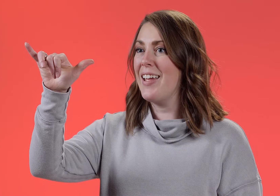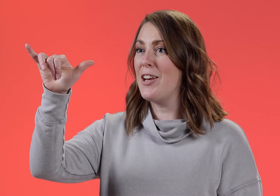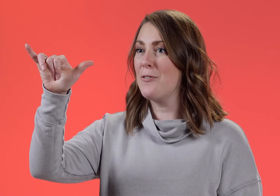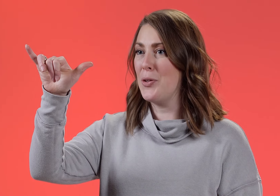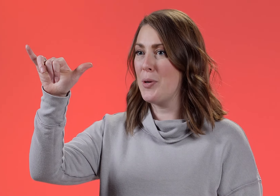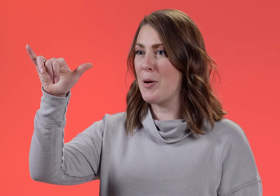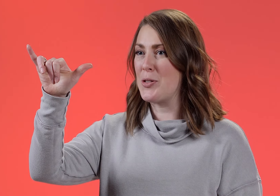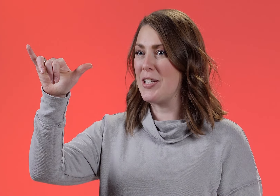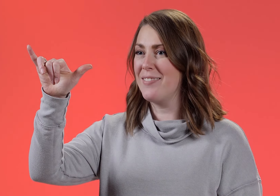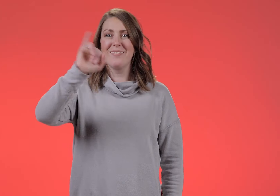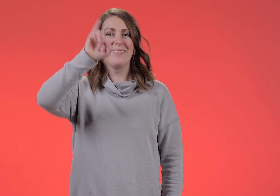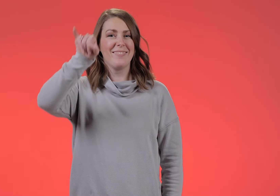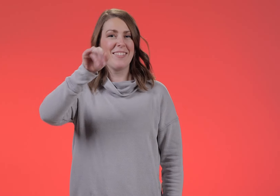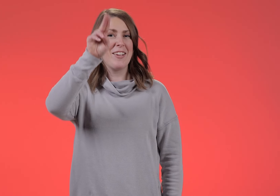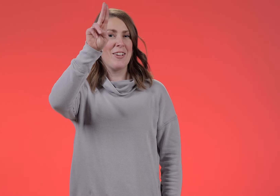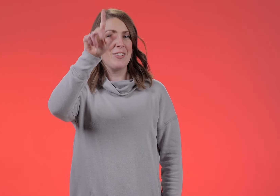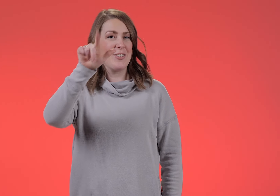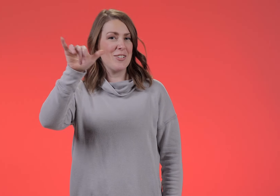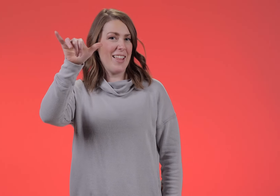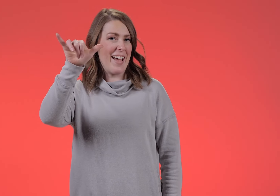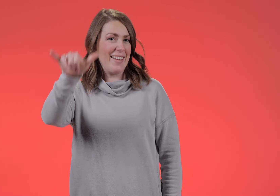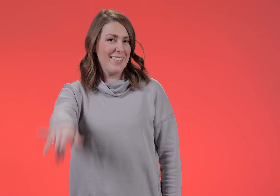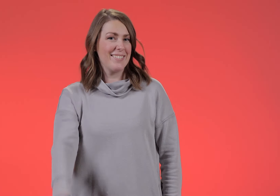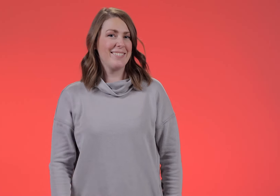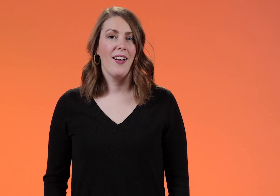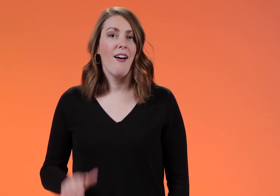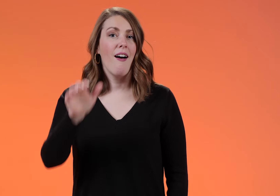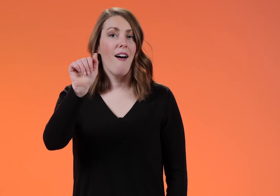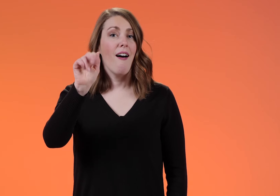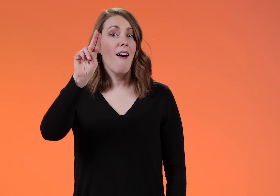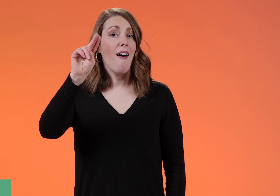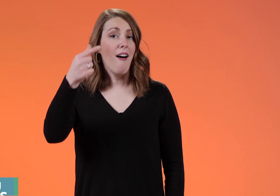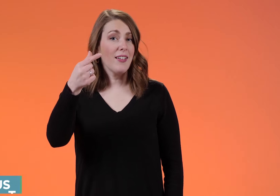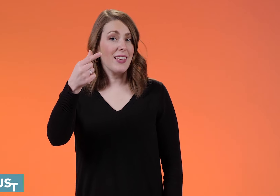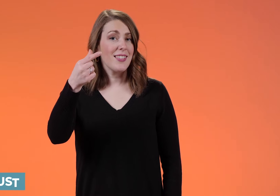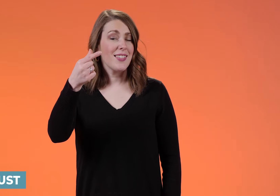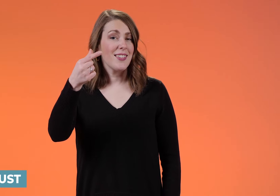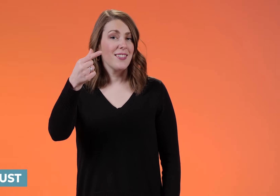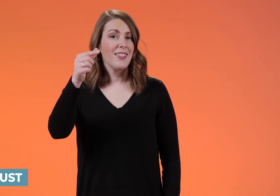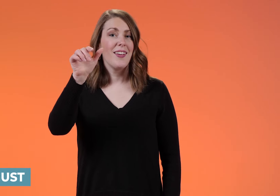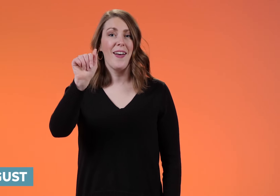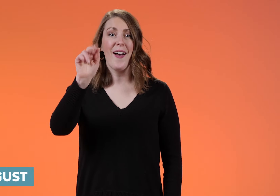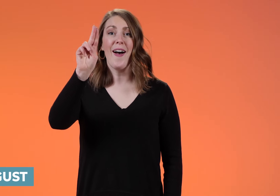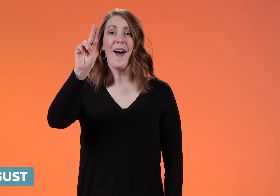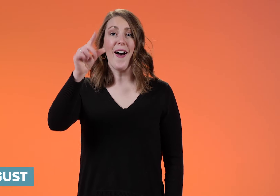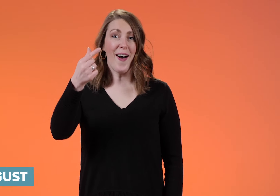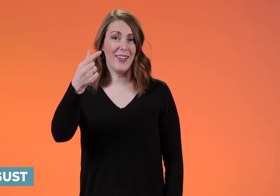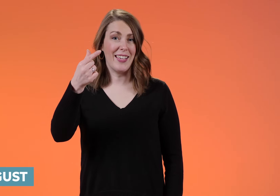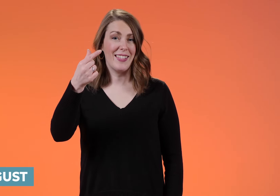in a fluid motion. JULY AUGUST AUGUST